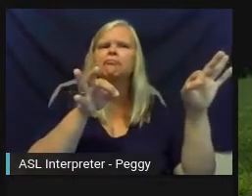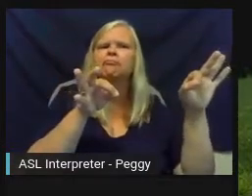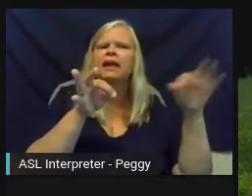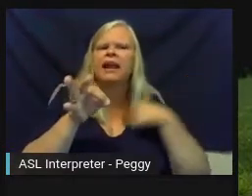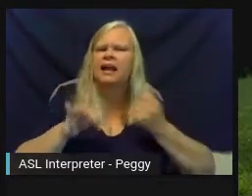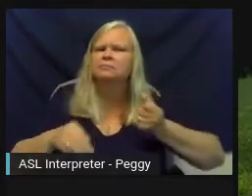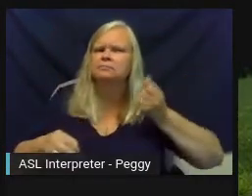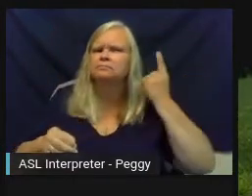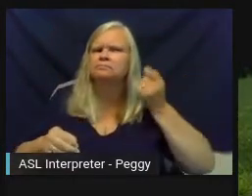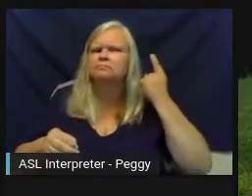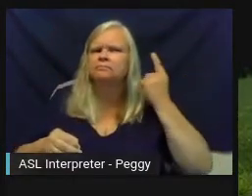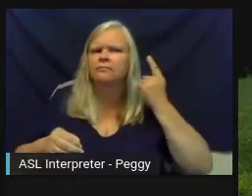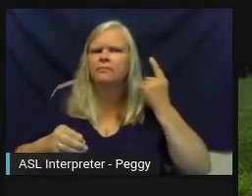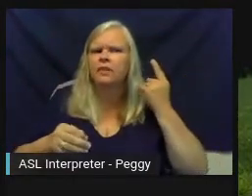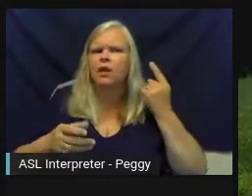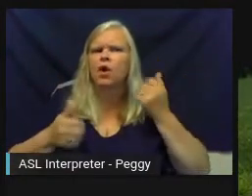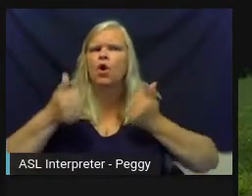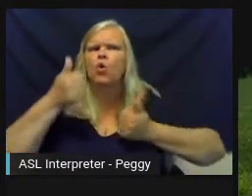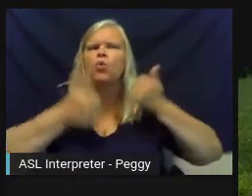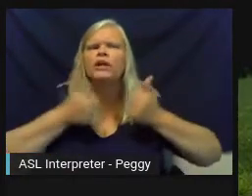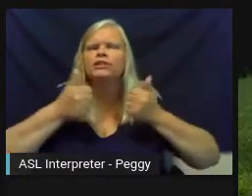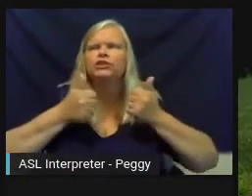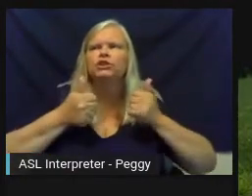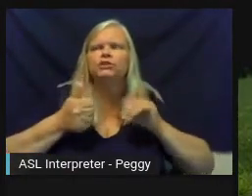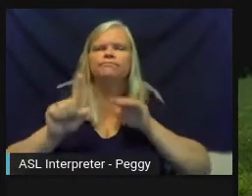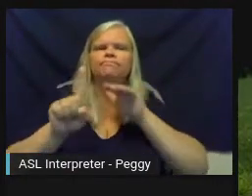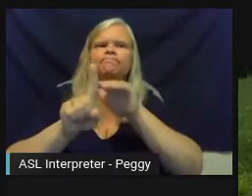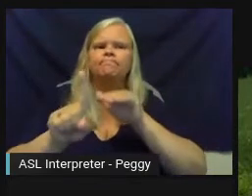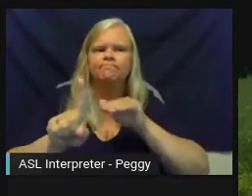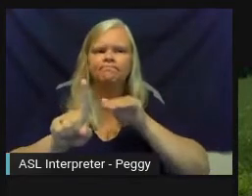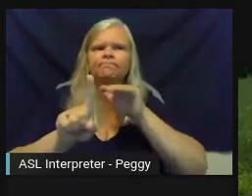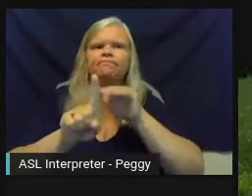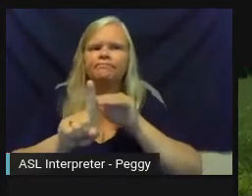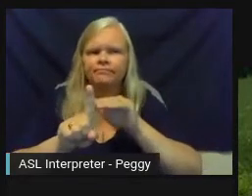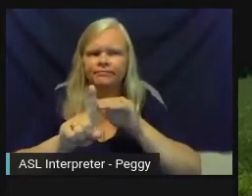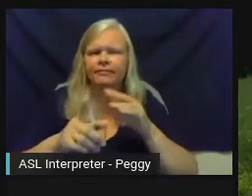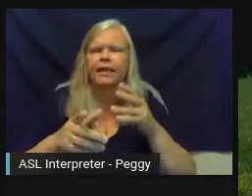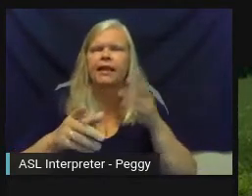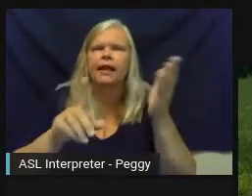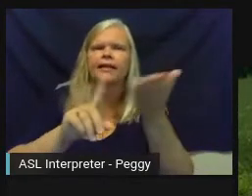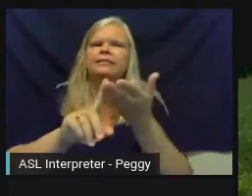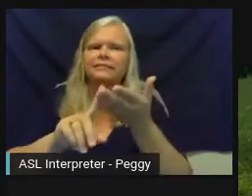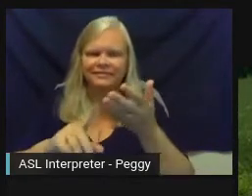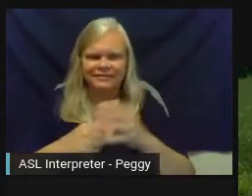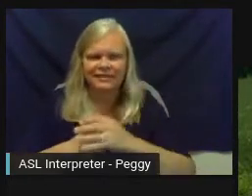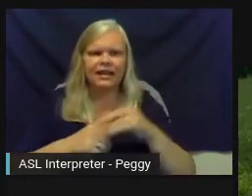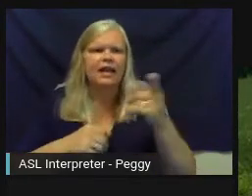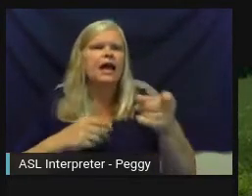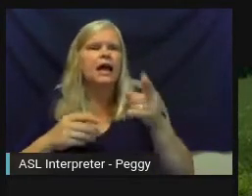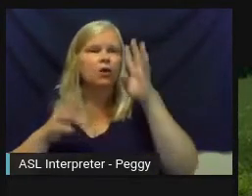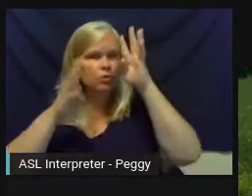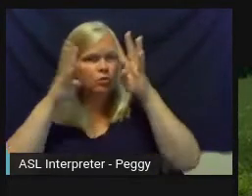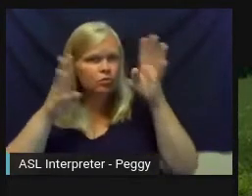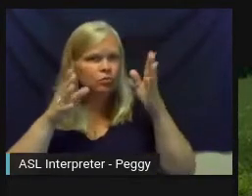buttons and levers to push, just like Michele mentioned, finding creative ways like a marketing budget that you can integrate artists.